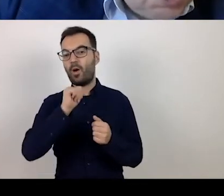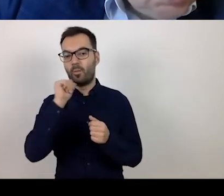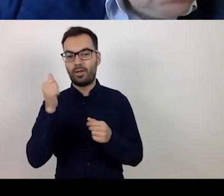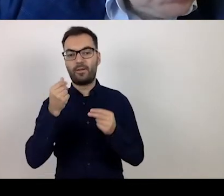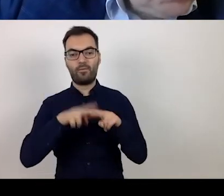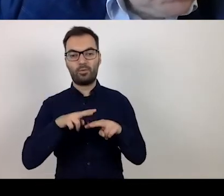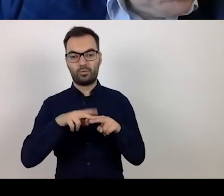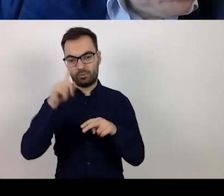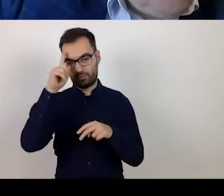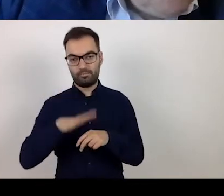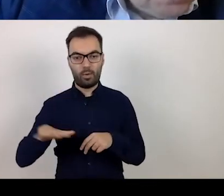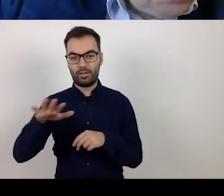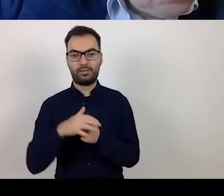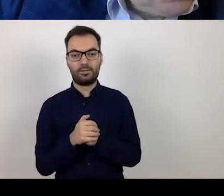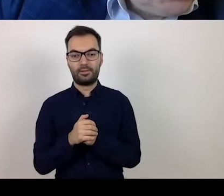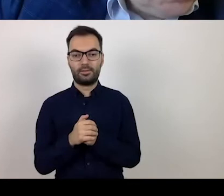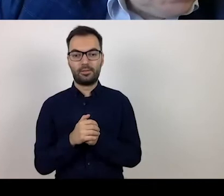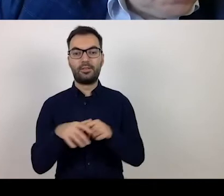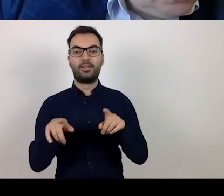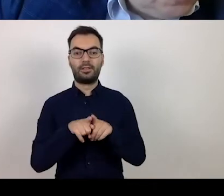This is refer to as the so-called